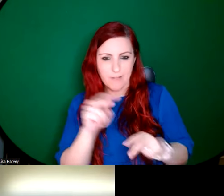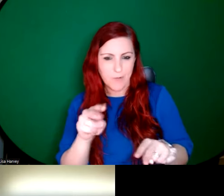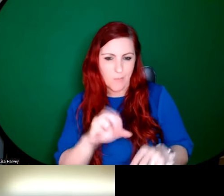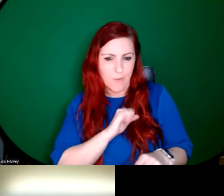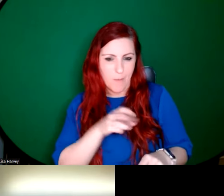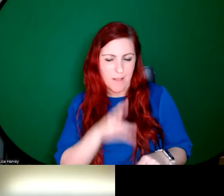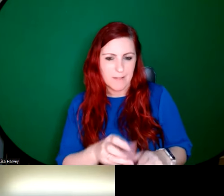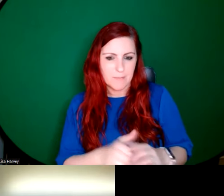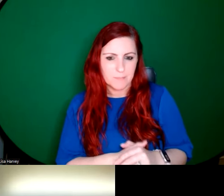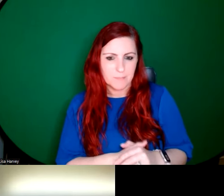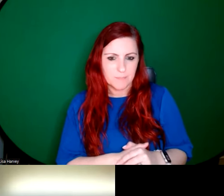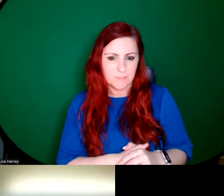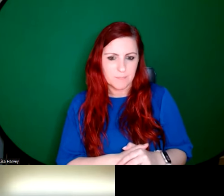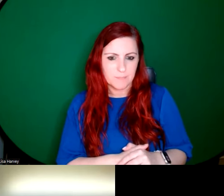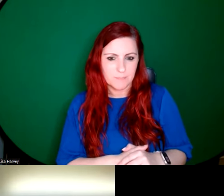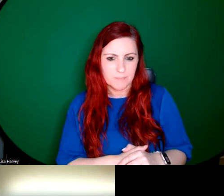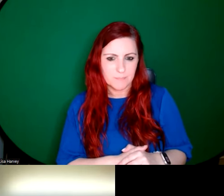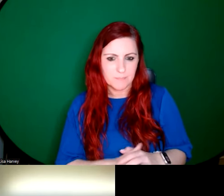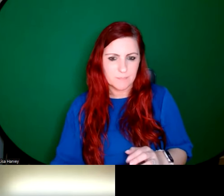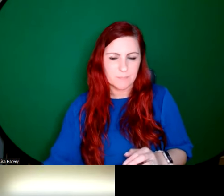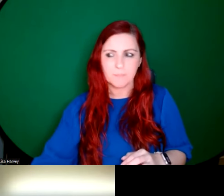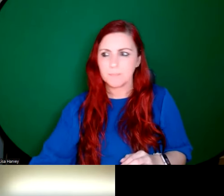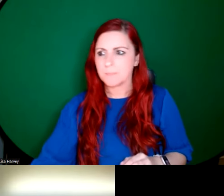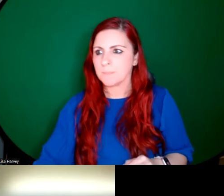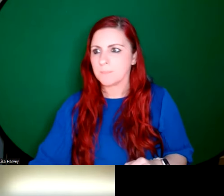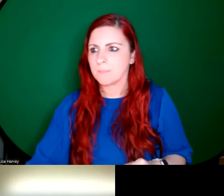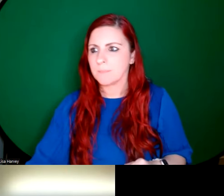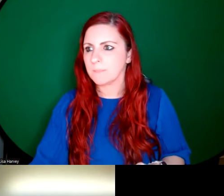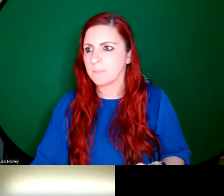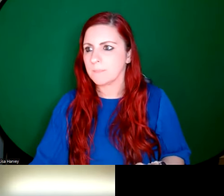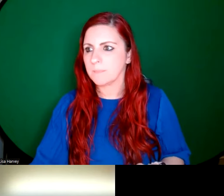somebody else asked earlier, you'd said, I think was about Sarah Purser that she